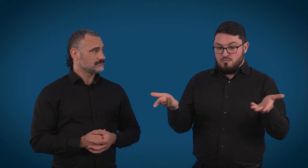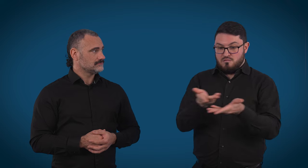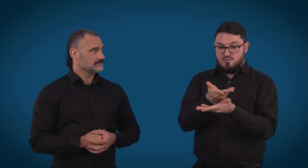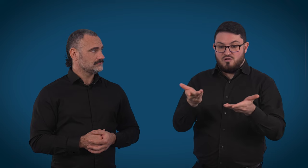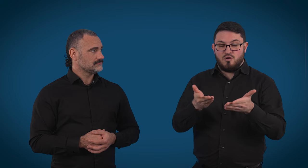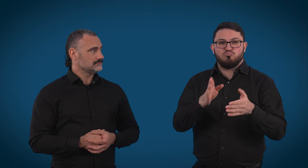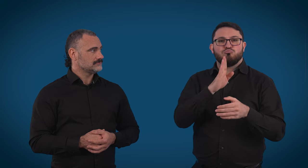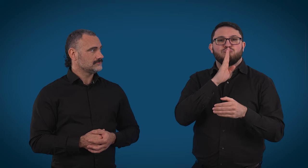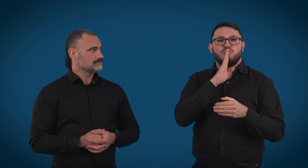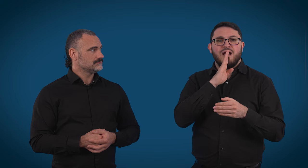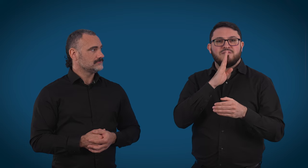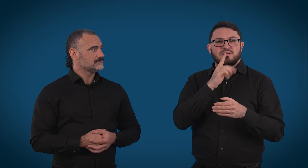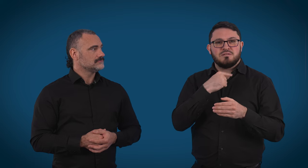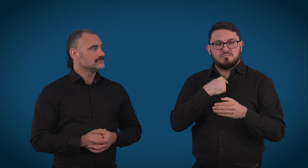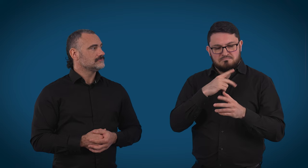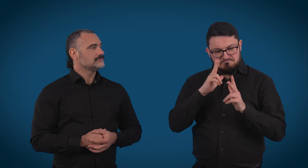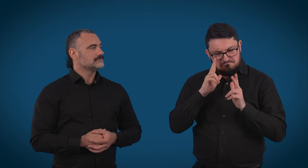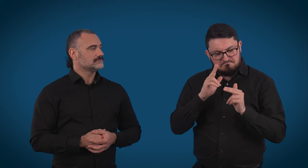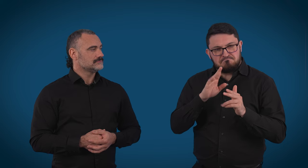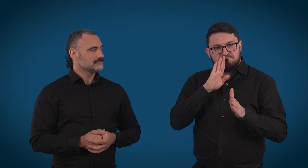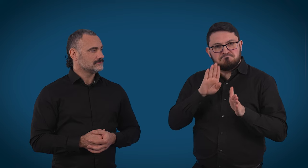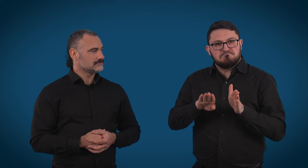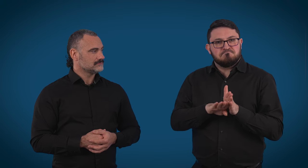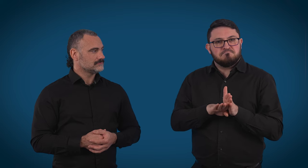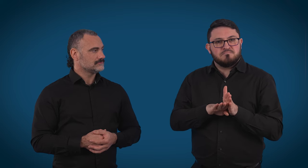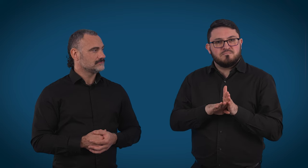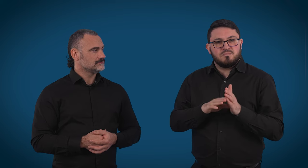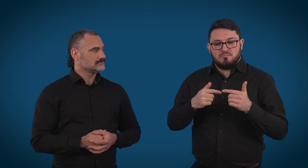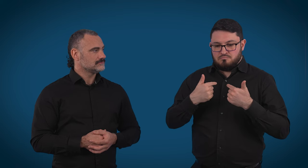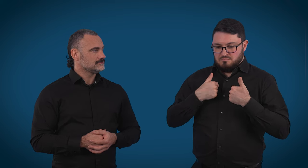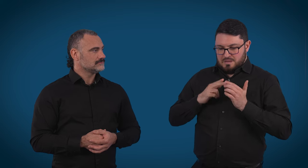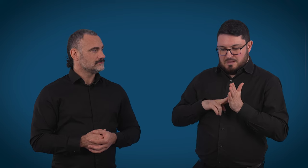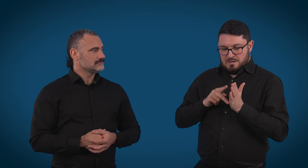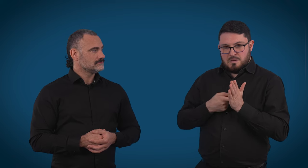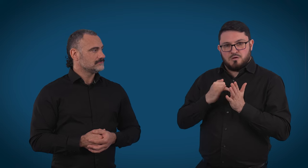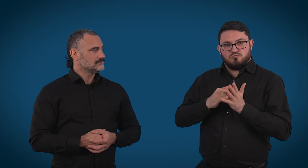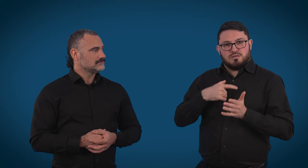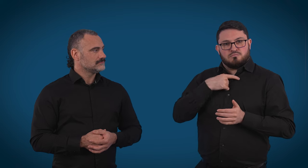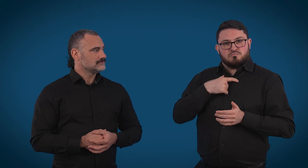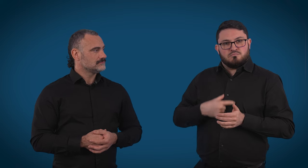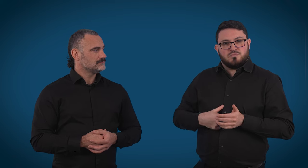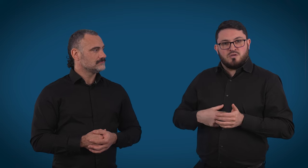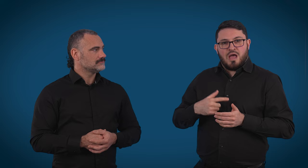anything that happens in the call is private and it stays private. And as relay officers, we are